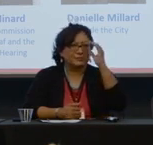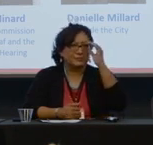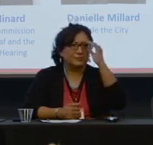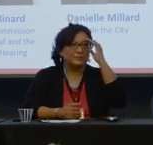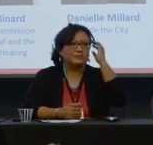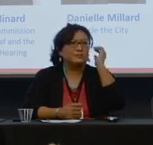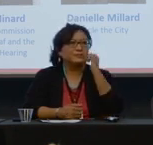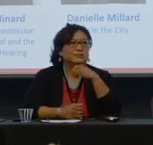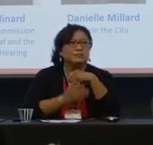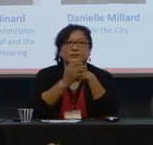if you do accept them?